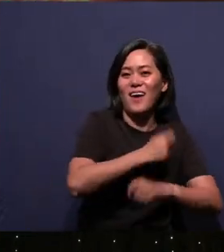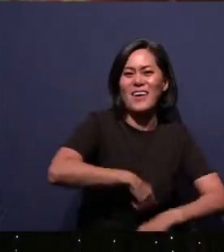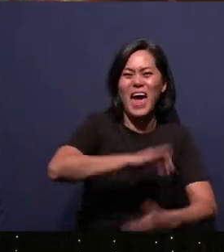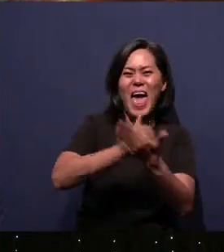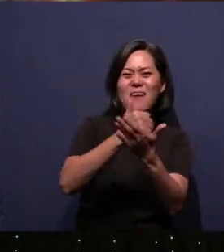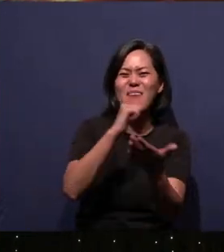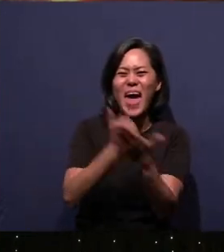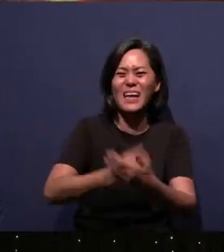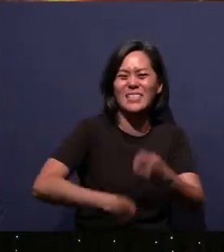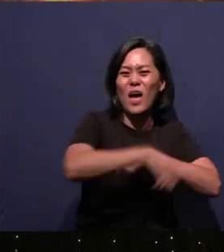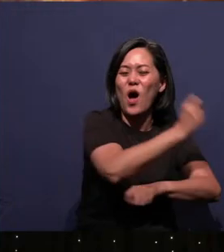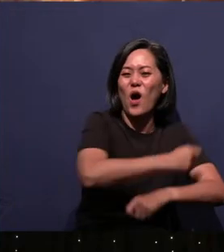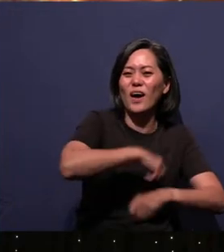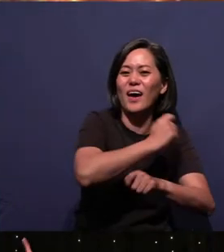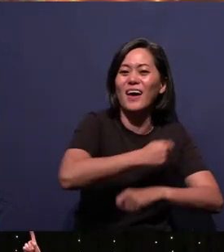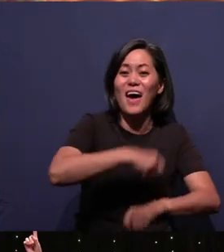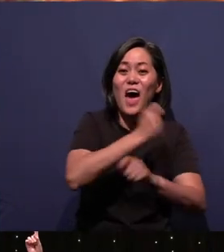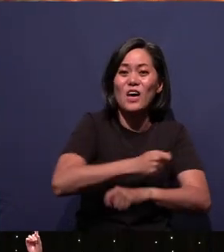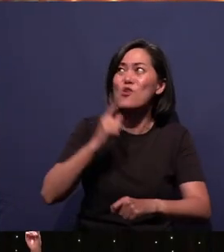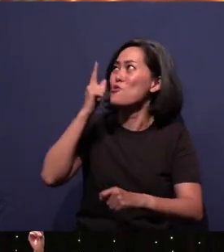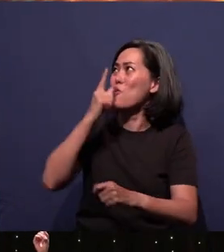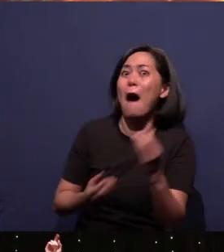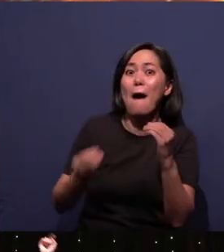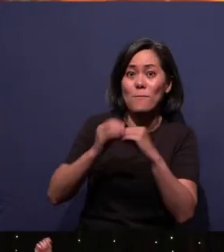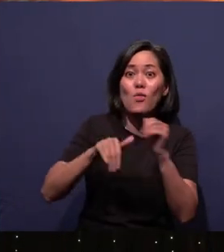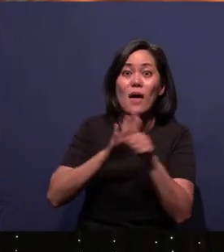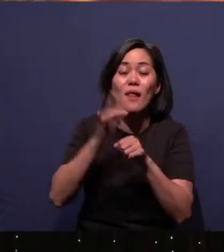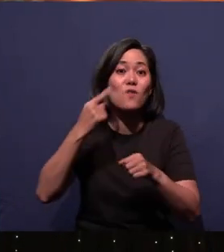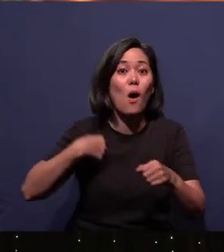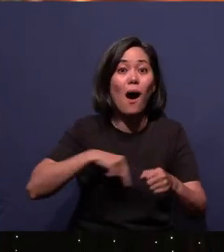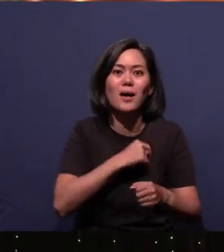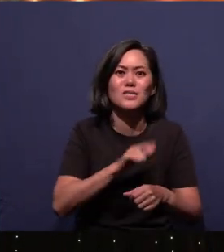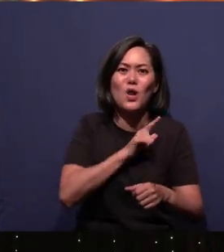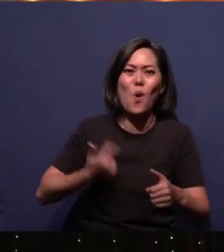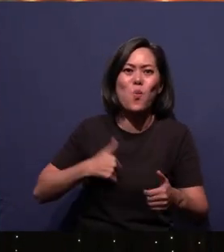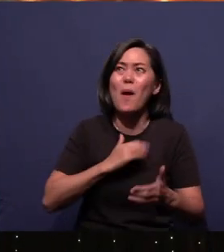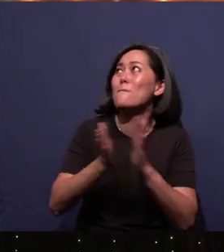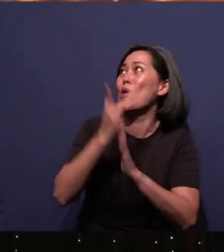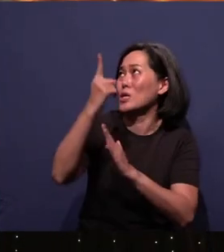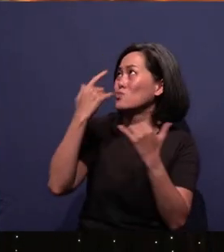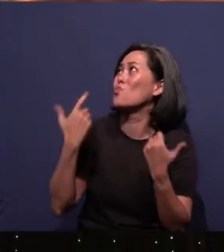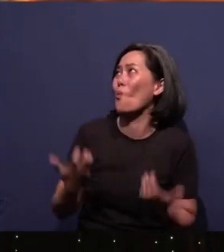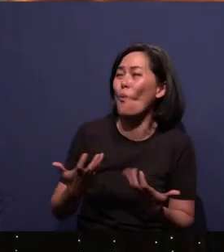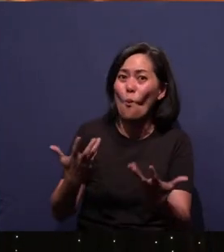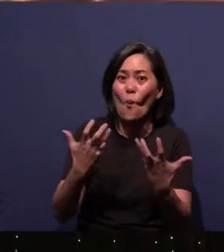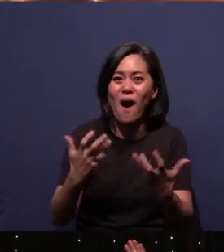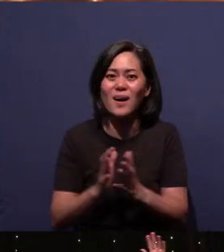Amen, You are more than enough for us, Lord. So we can praise You this morning. Let us sing this together.